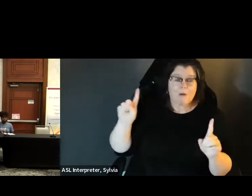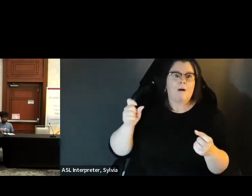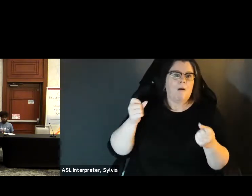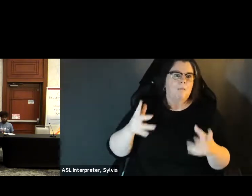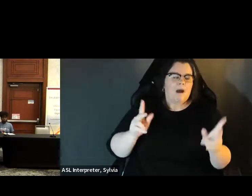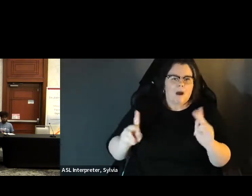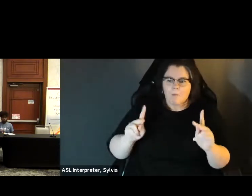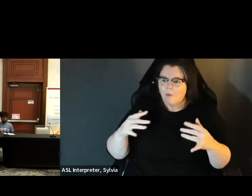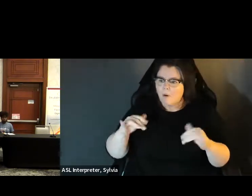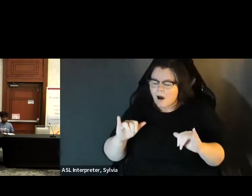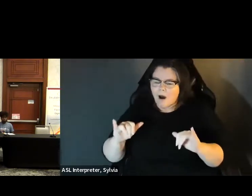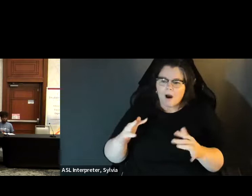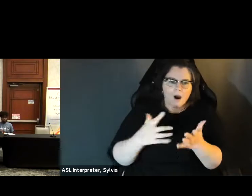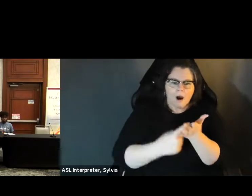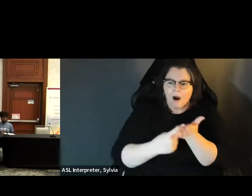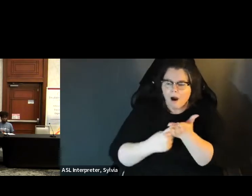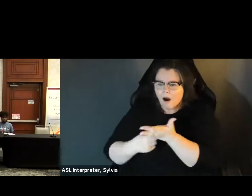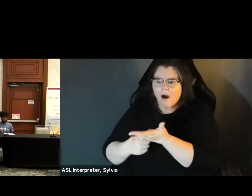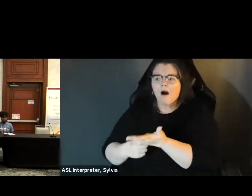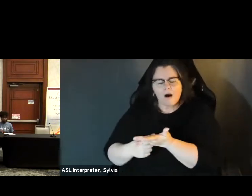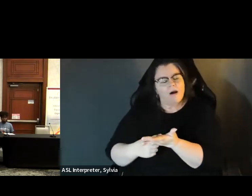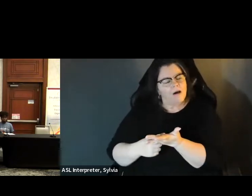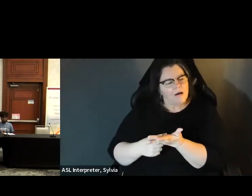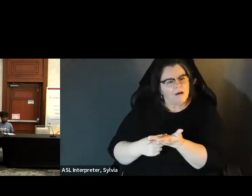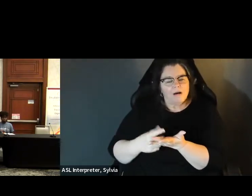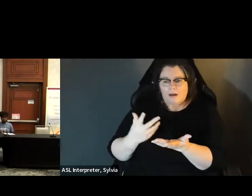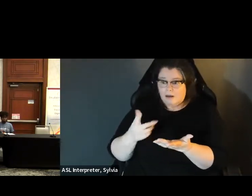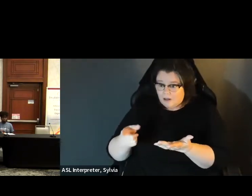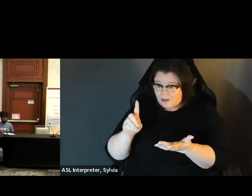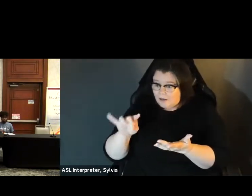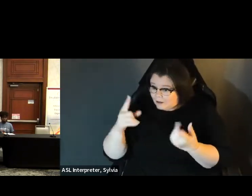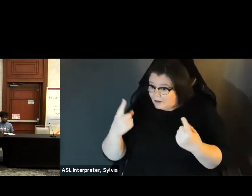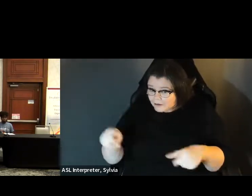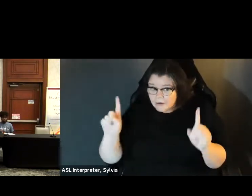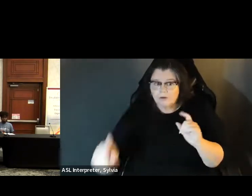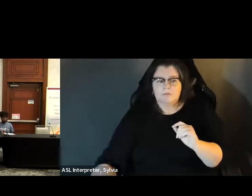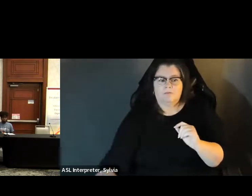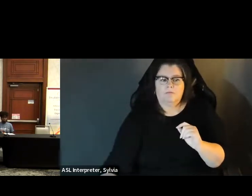system to see how it worked and there was a lot of We actually had a mock election. What before we before the thing ever started, we had a mock election that was promoted by our supervisor elections, so that people were able to actually use the system to see how it worked and there was a lot of discussion based on that some a lot of people tried it but discussion based on that. A lot of people tried it, but there was a lot of conversation based on that of